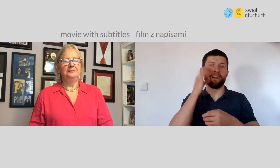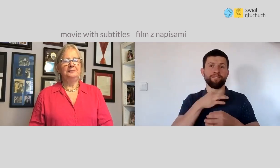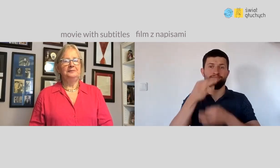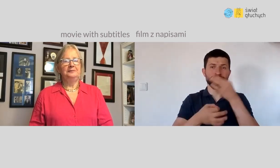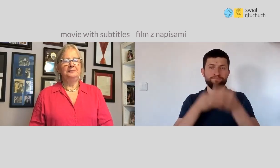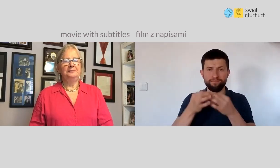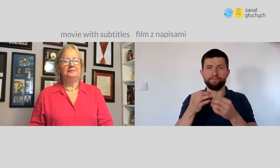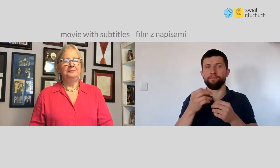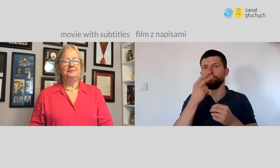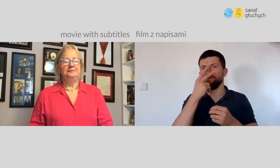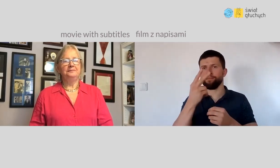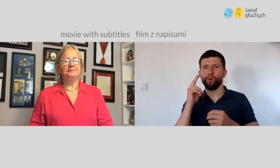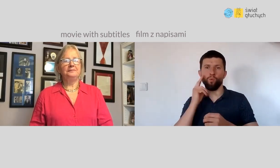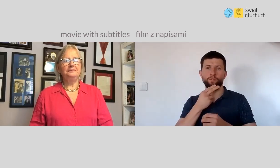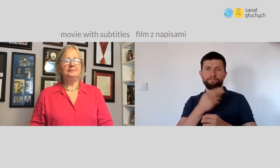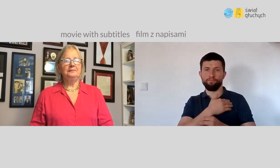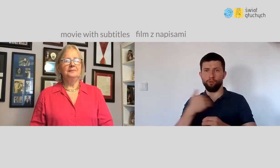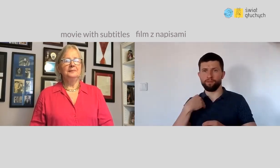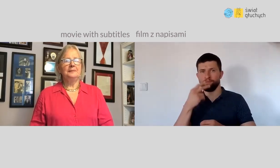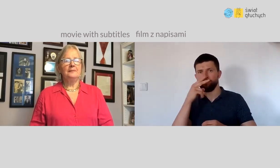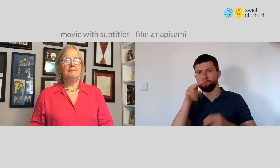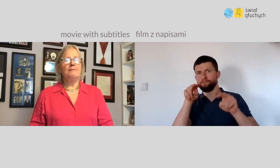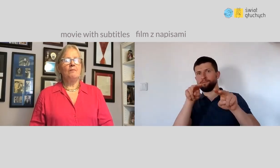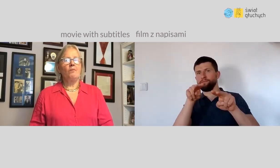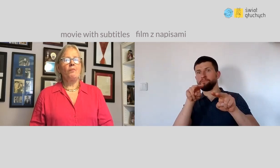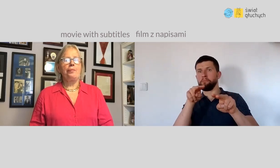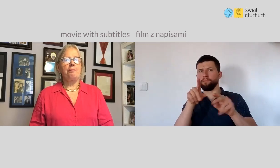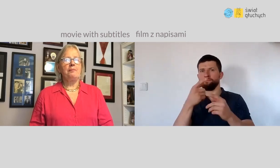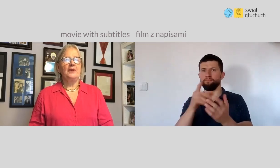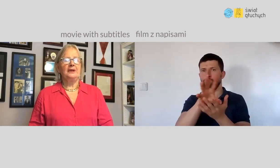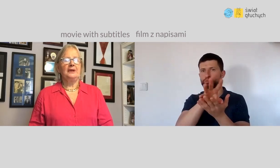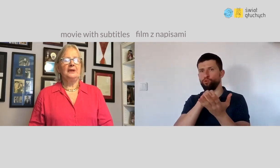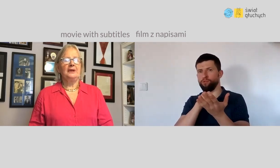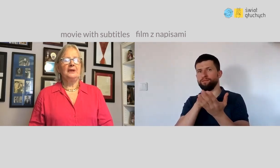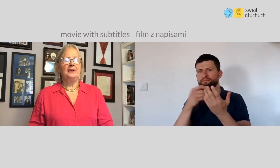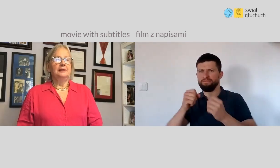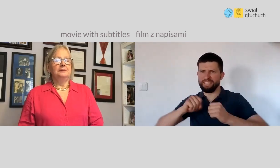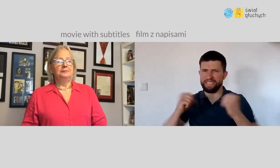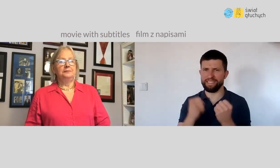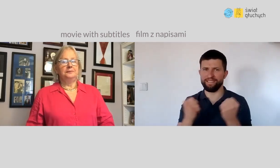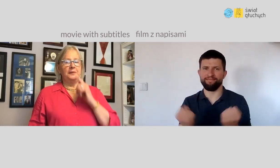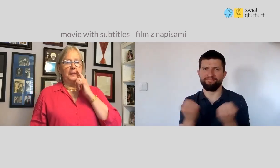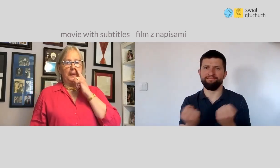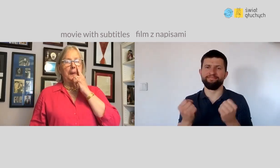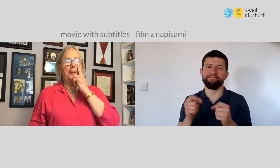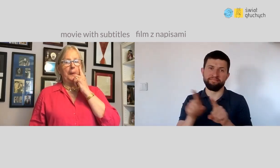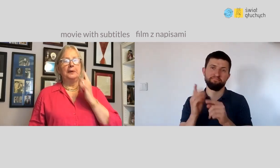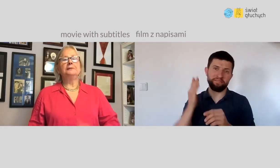that your story will move and motivate deaf in Poland to succeed.